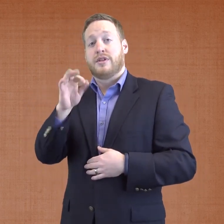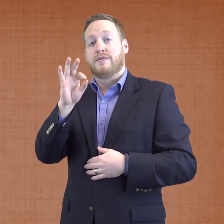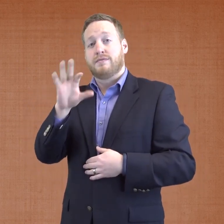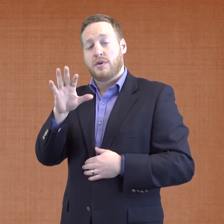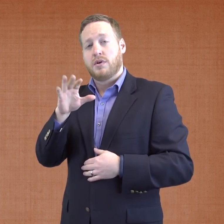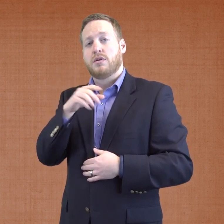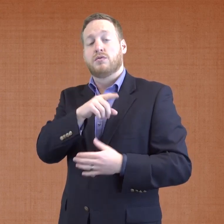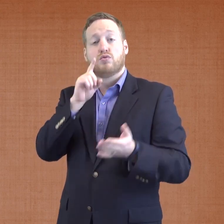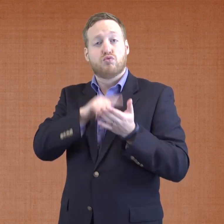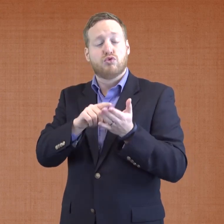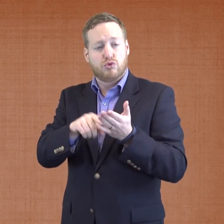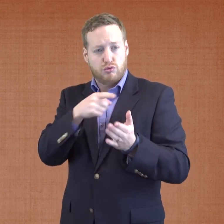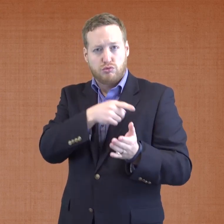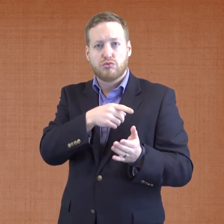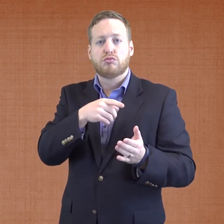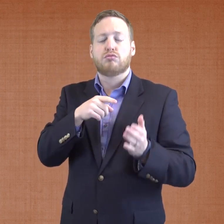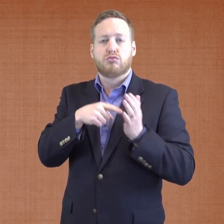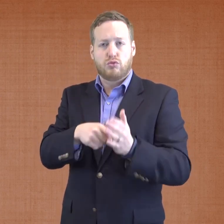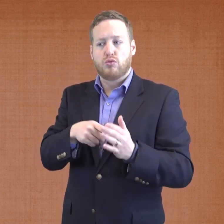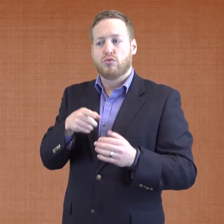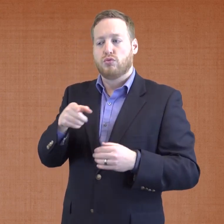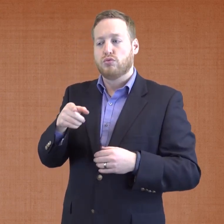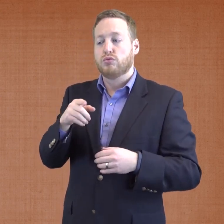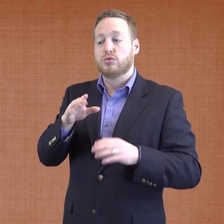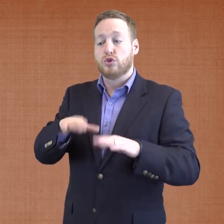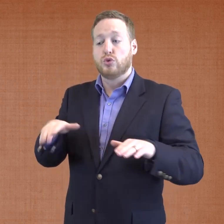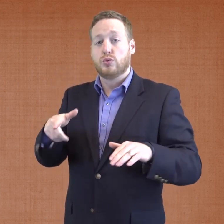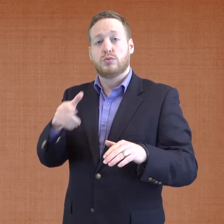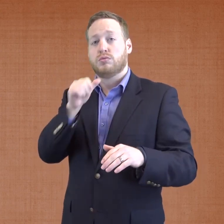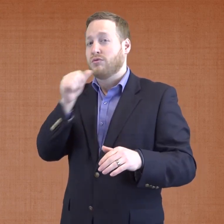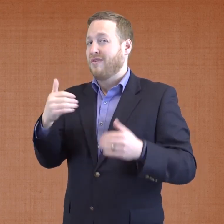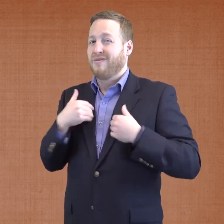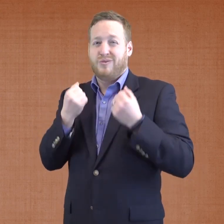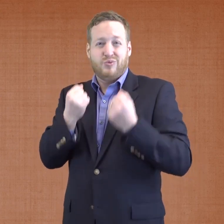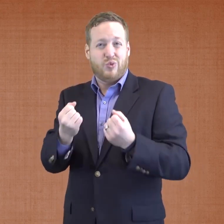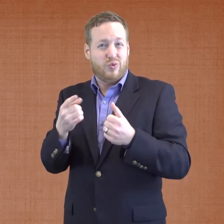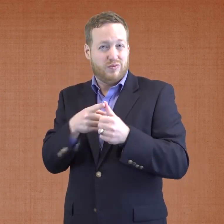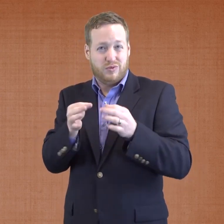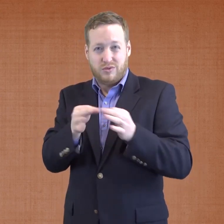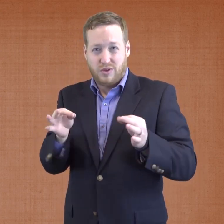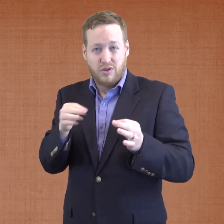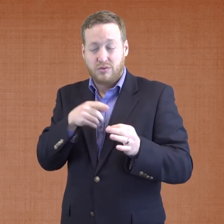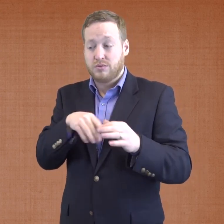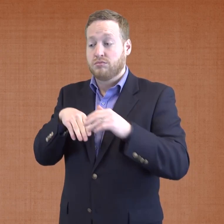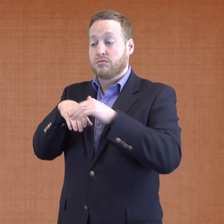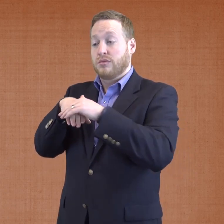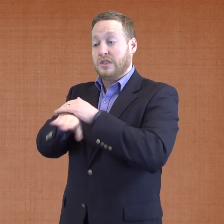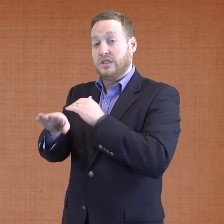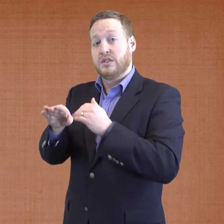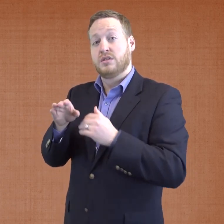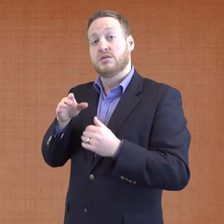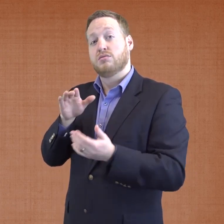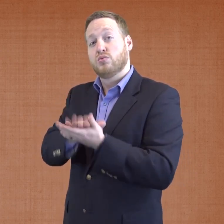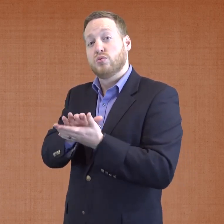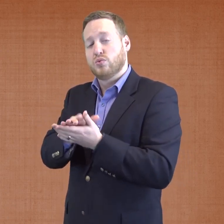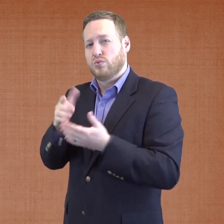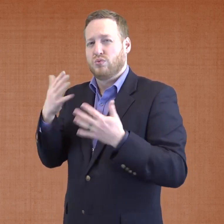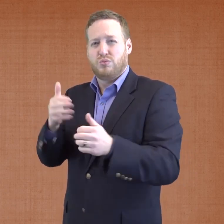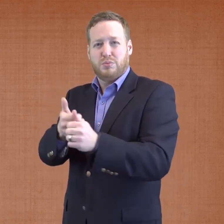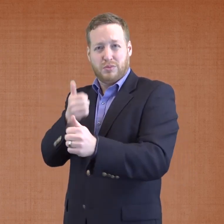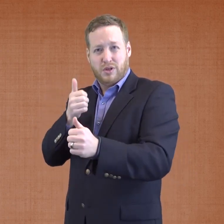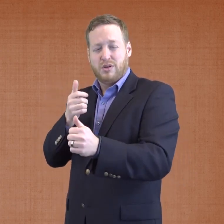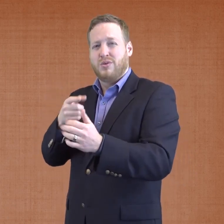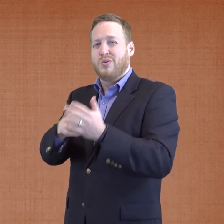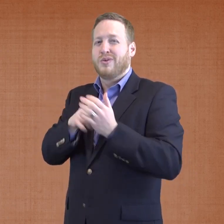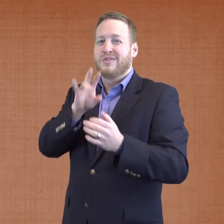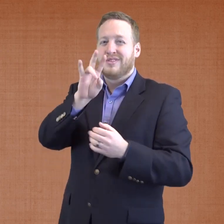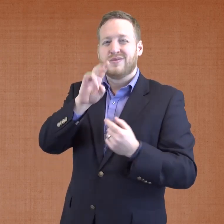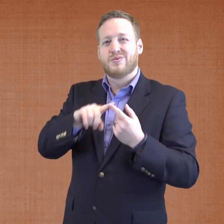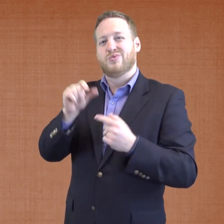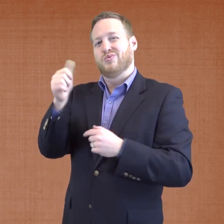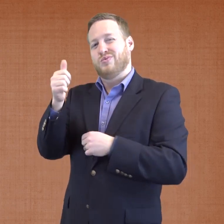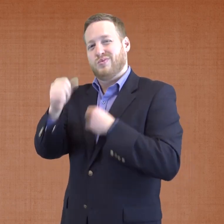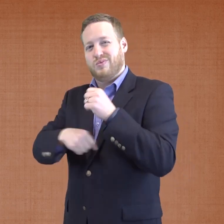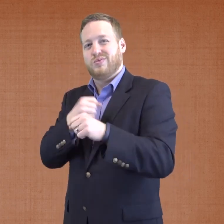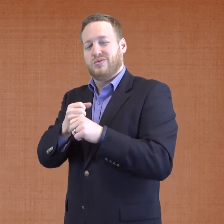Research in 1995 shows that children without a strong first language require 7 to 10 years to catch up with